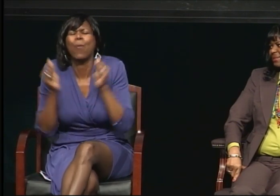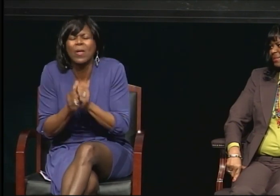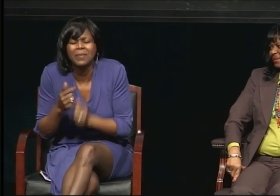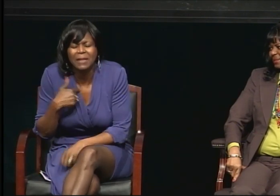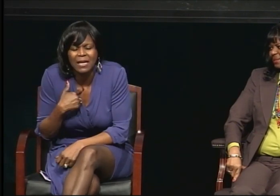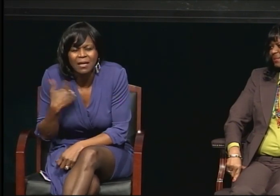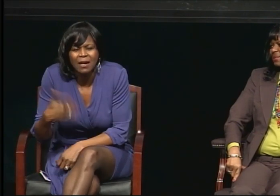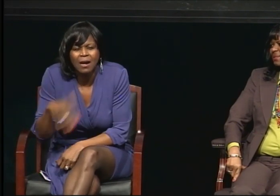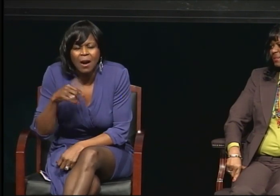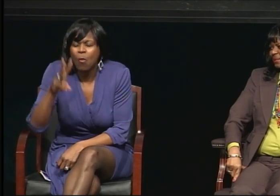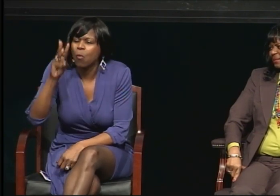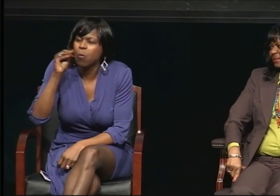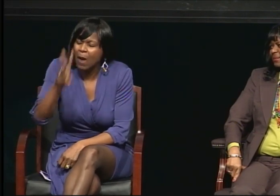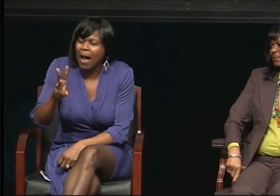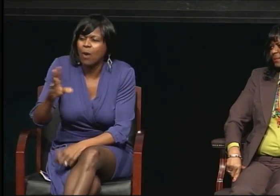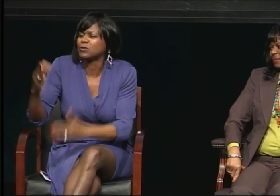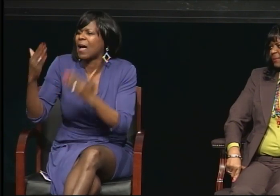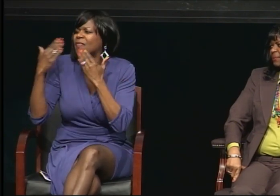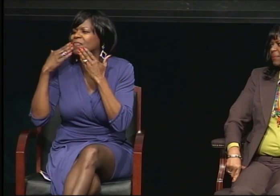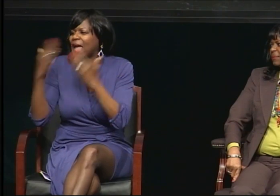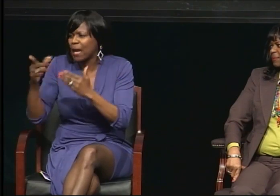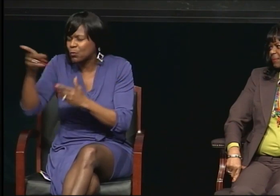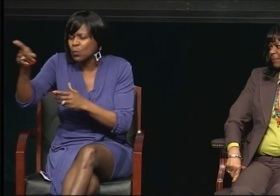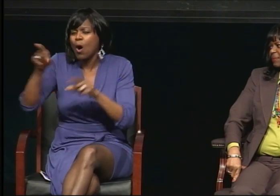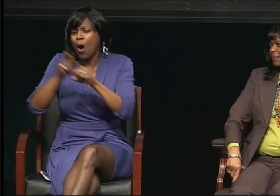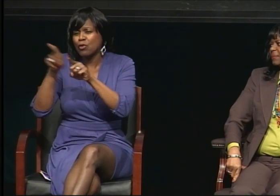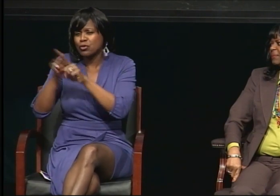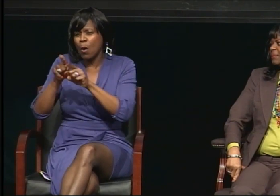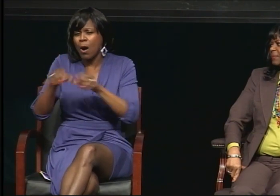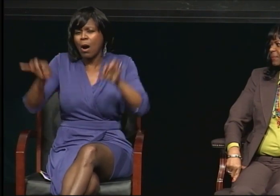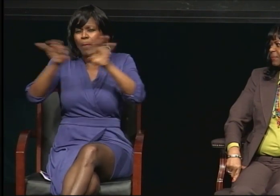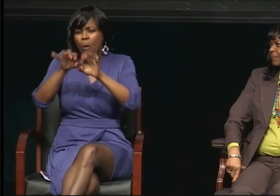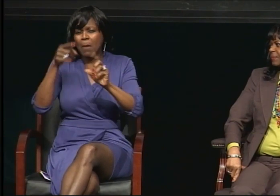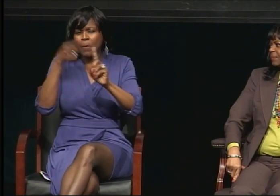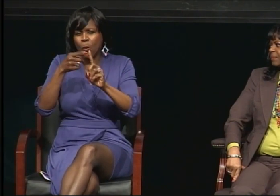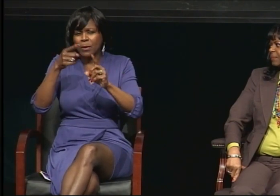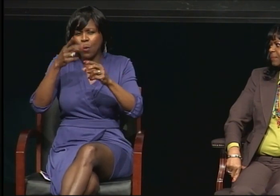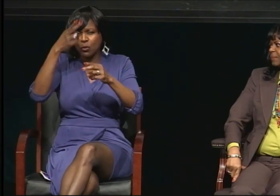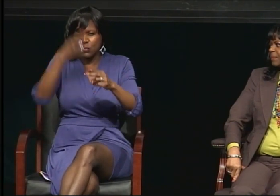earlier we talked about the 12. The 12 people in the United States.